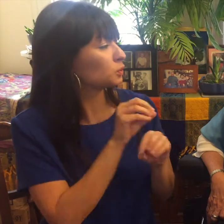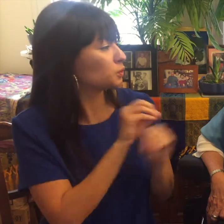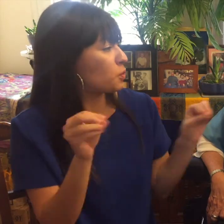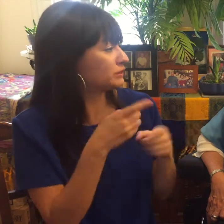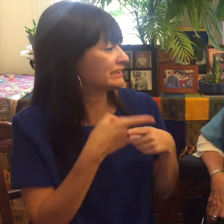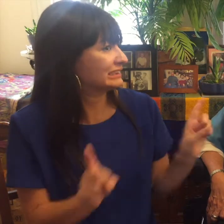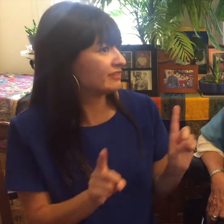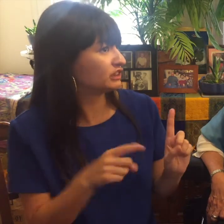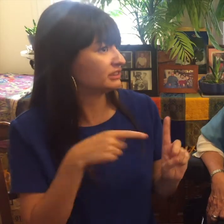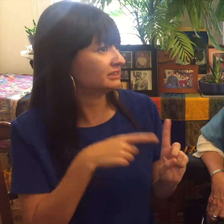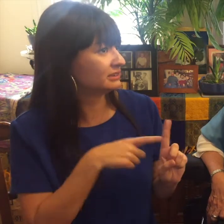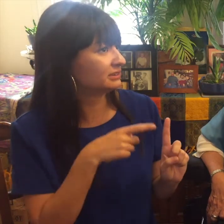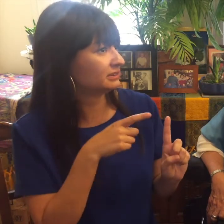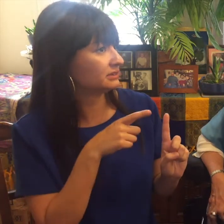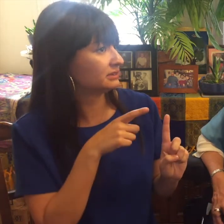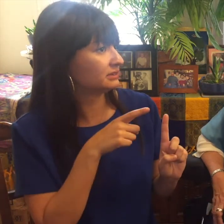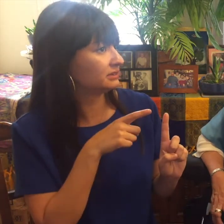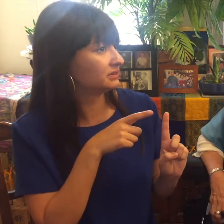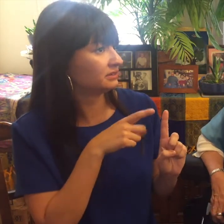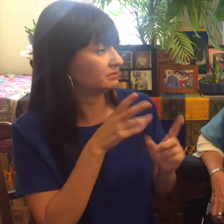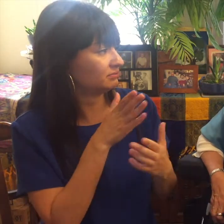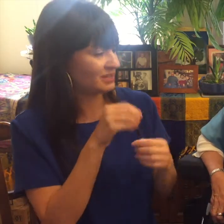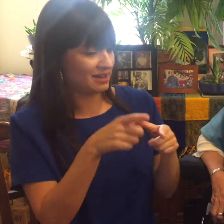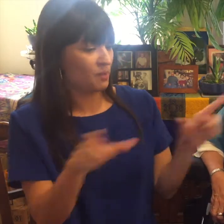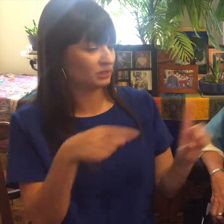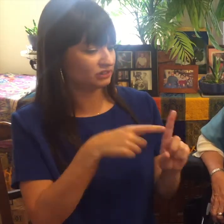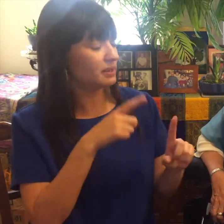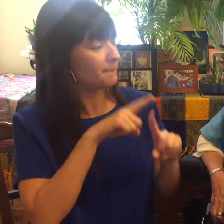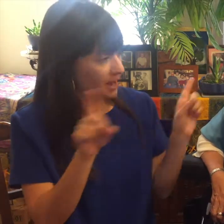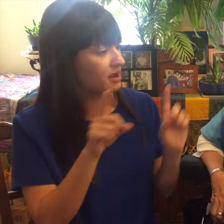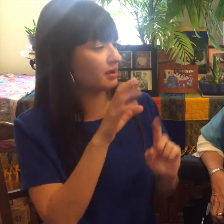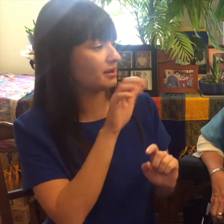used in the same side of the brain but English is or other so really it's